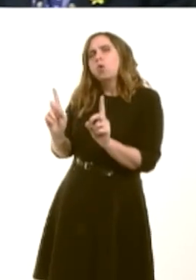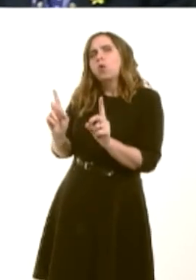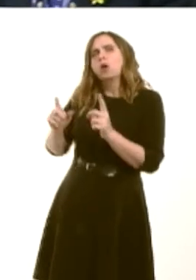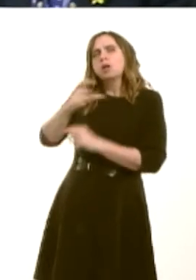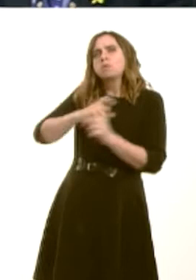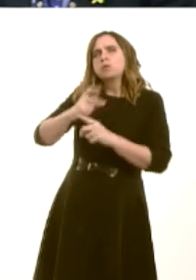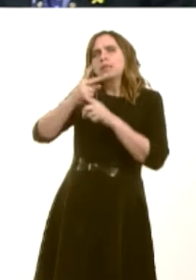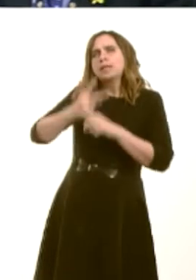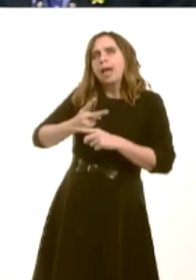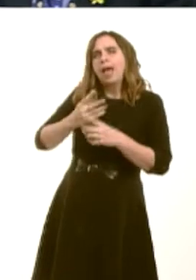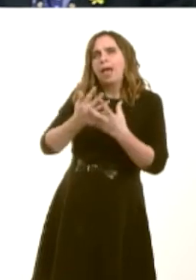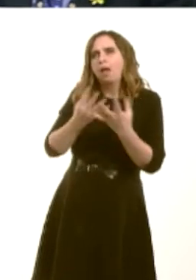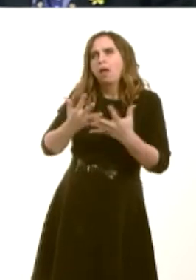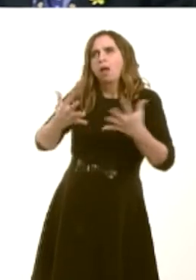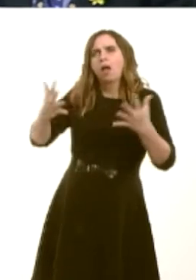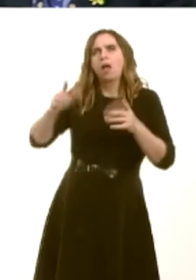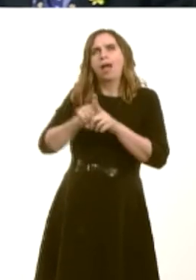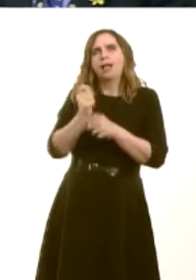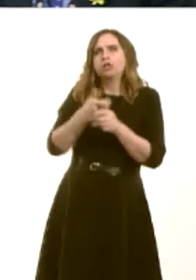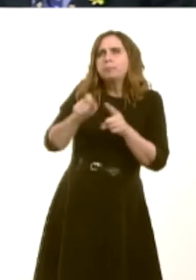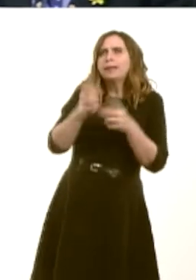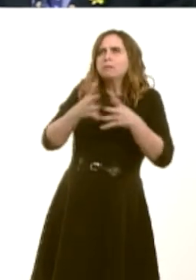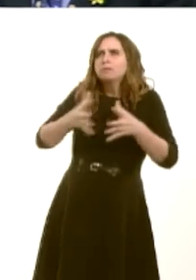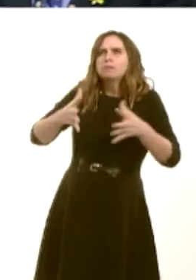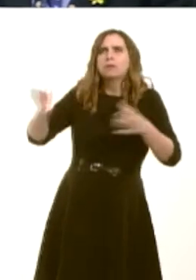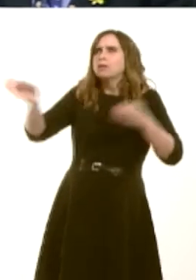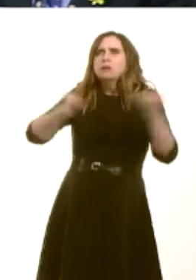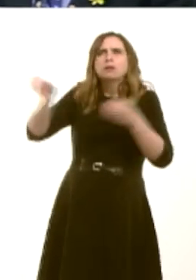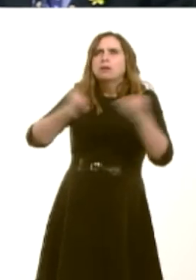workforce, and ensure that high-calibre staff continue to be attracted to work within the